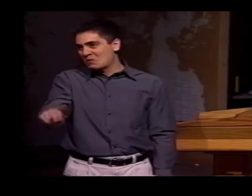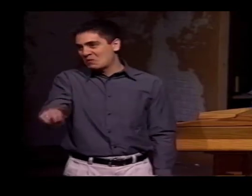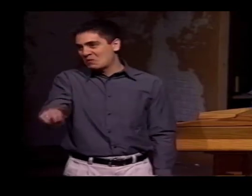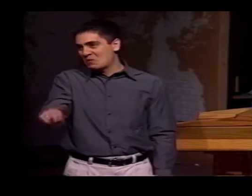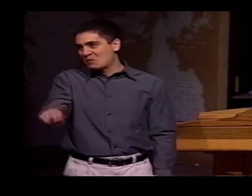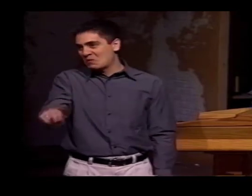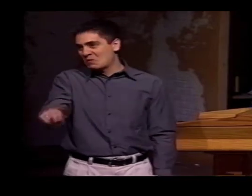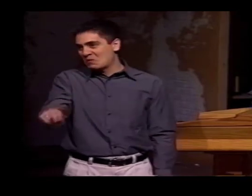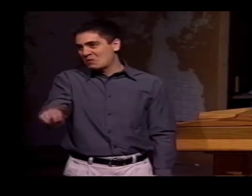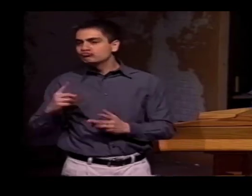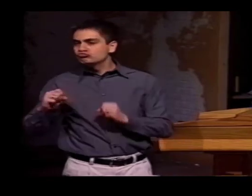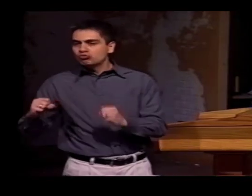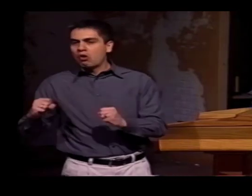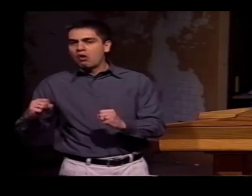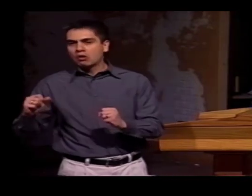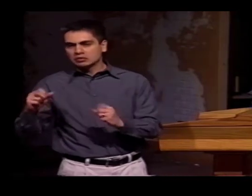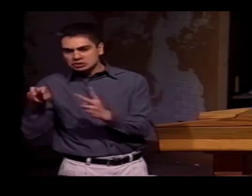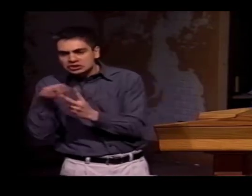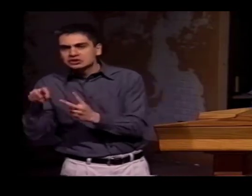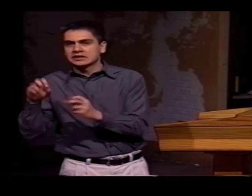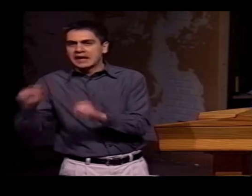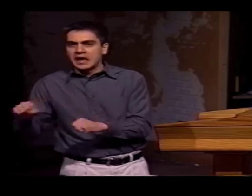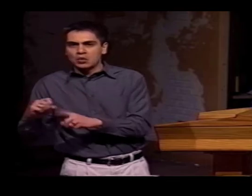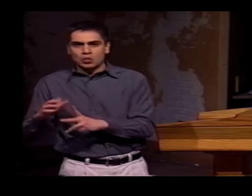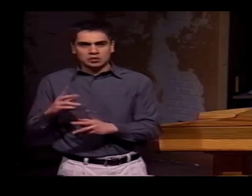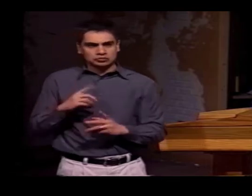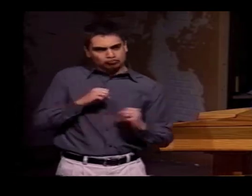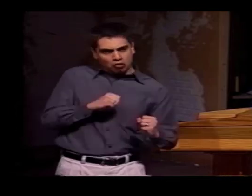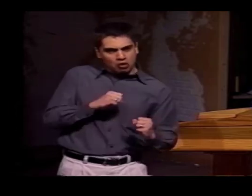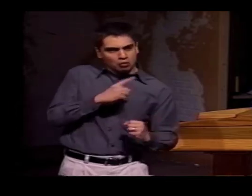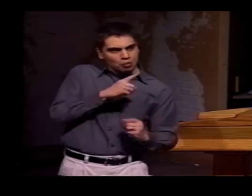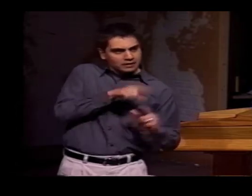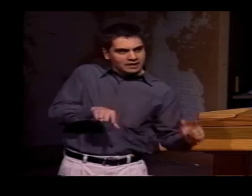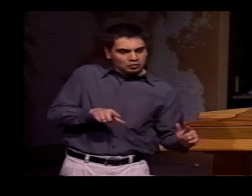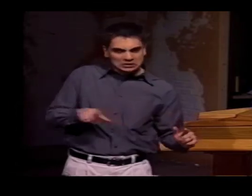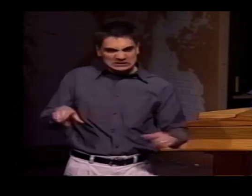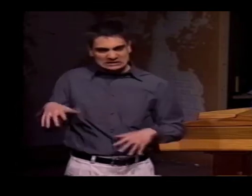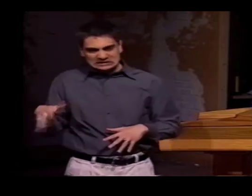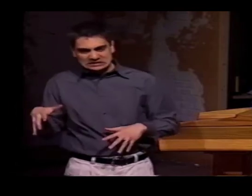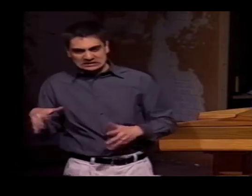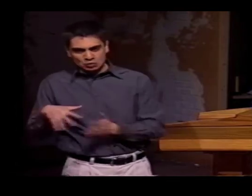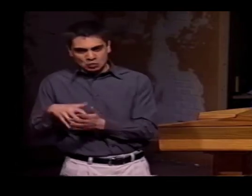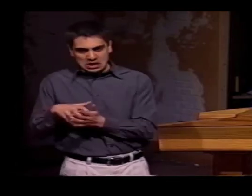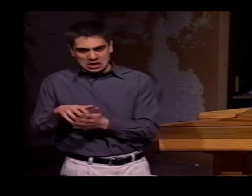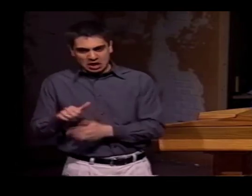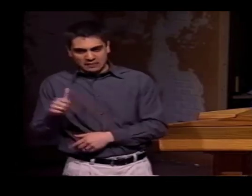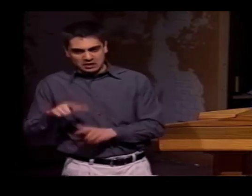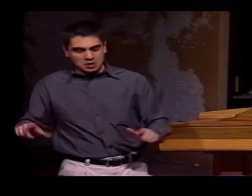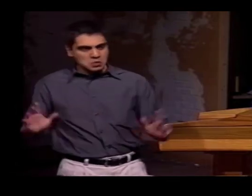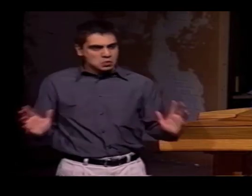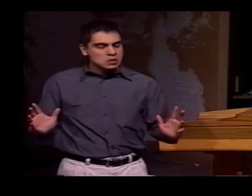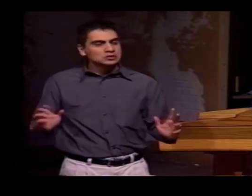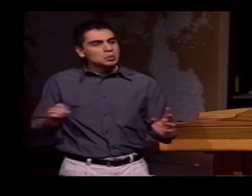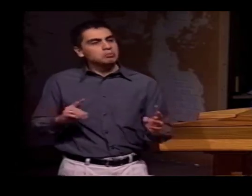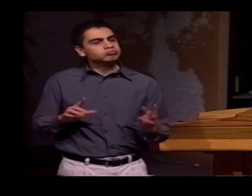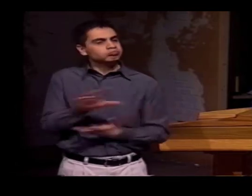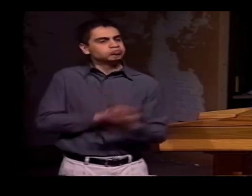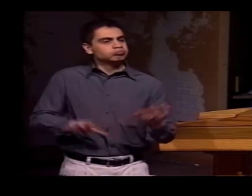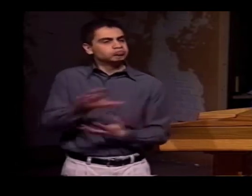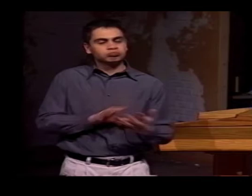WE WOULDN'T HAVE AN ACCURATE EXAMPLE OR REPRESENTATION BECAUSE IF EVERYONE CAN CODE-SWITCH, THEN YOU AREN'T GOING TO SEE WHERE THE SIMILARITIES